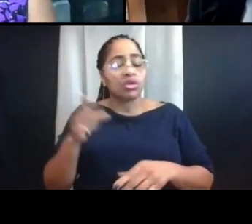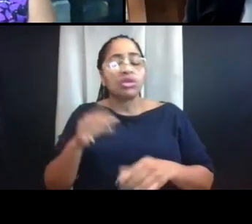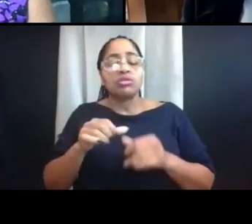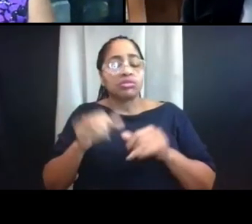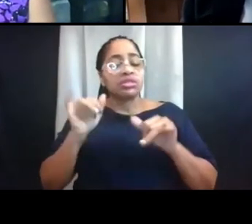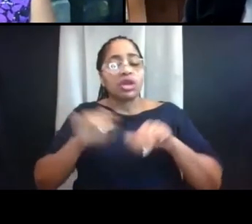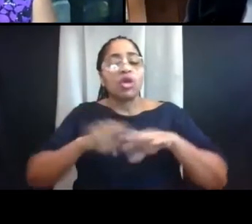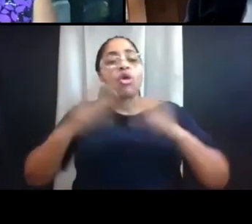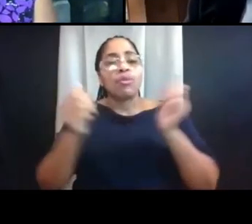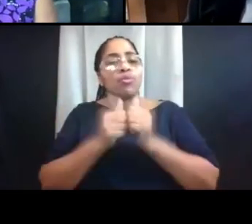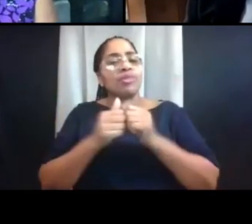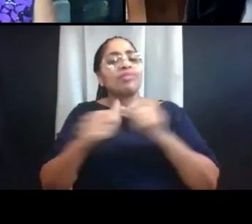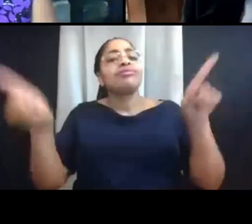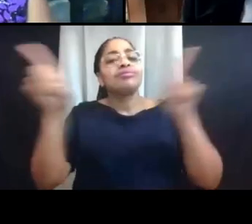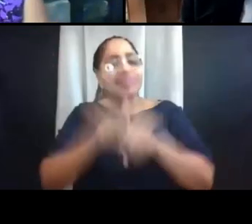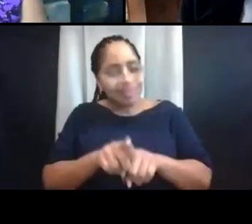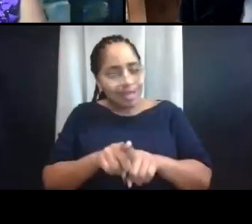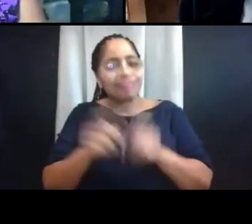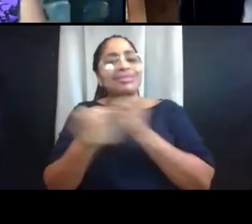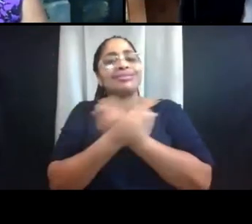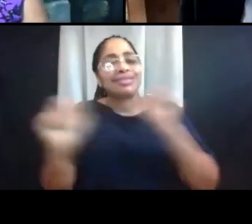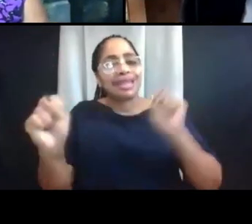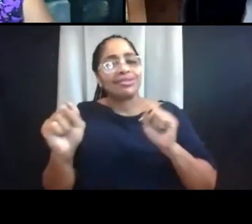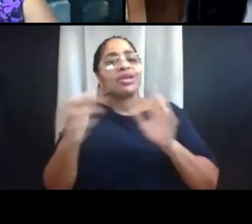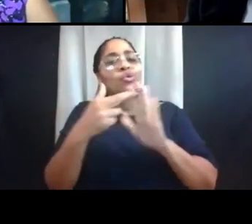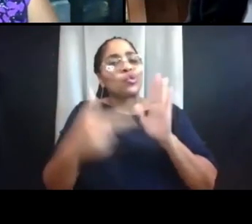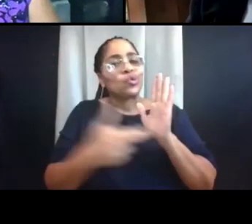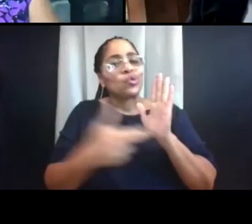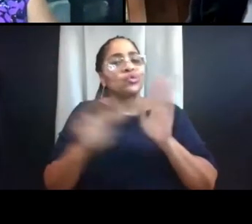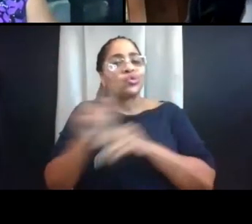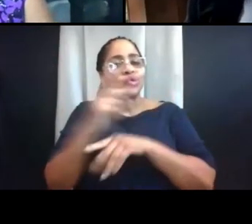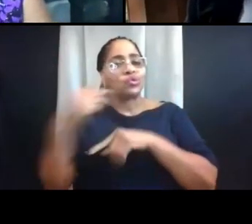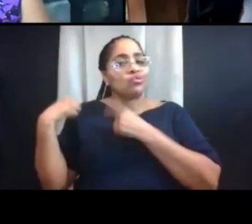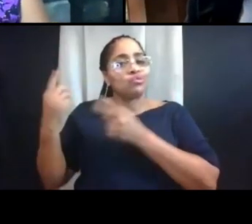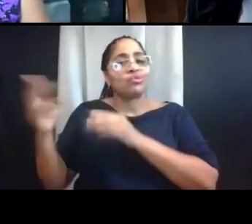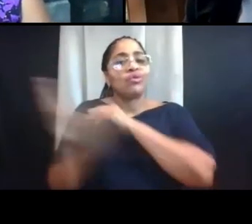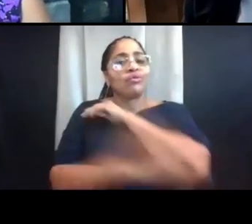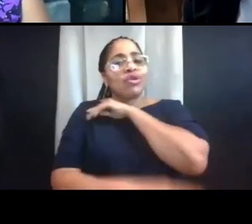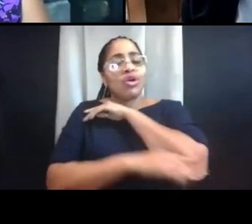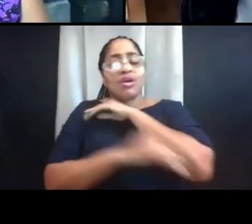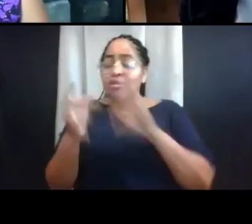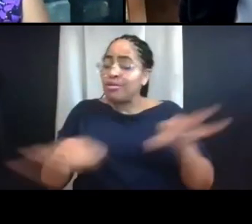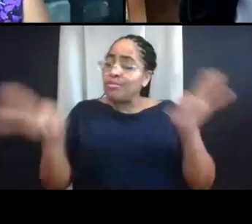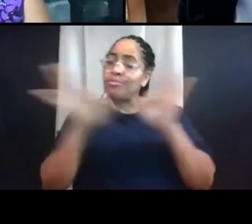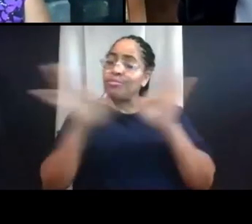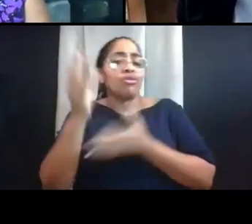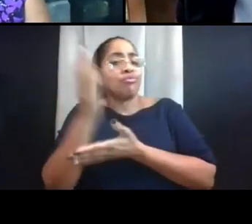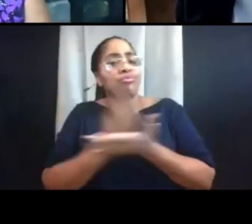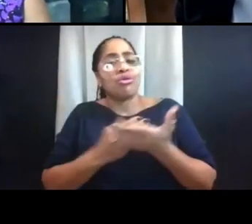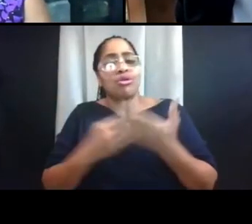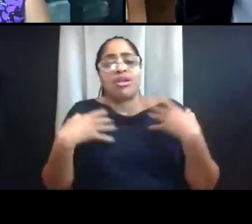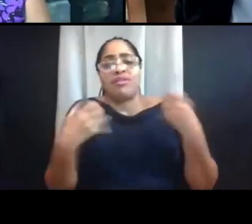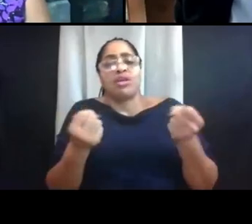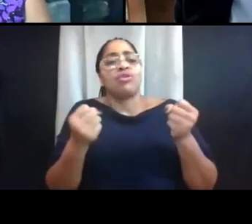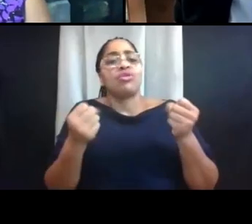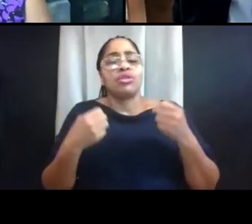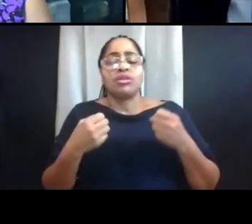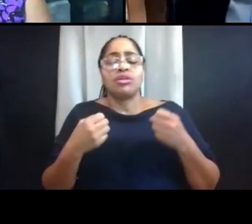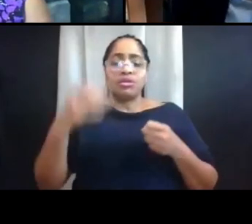that was used during the fall. This is really an important part of health and wellness for students having the ability to exercise and to stay fit.